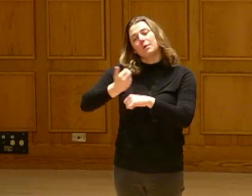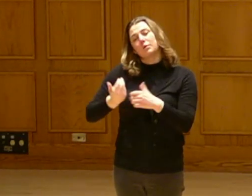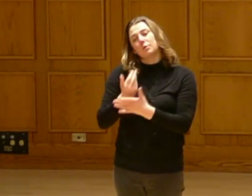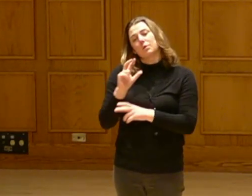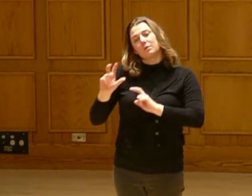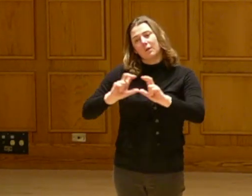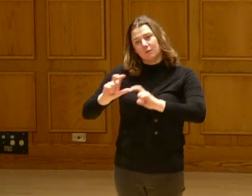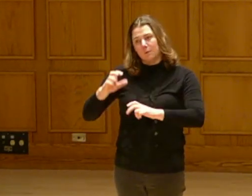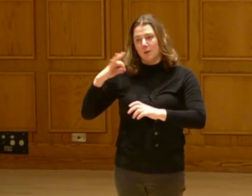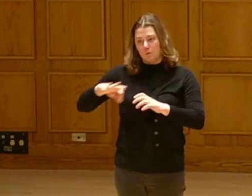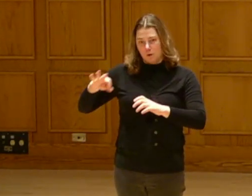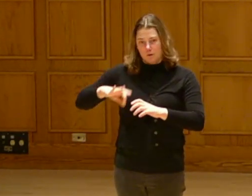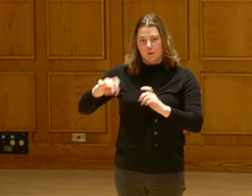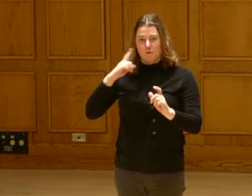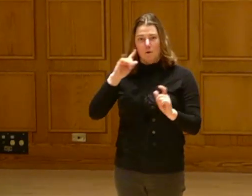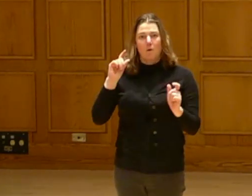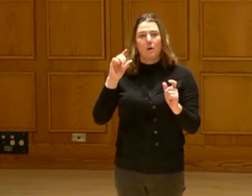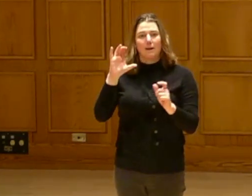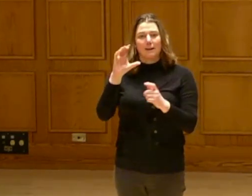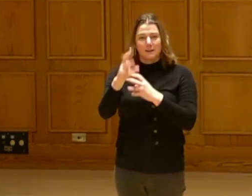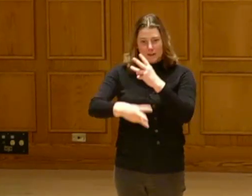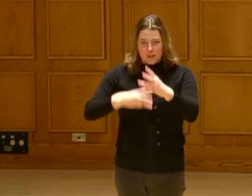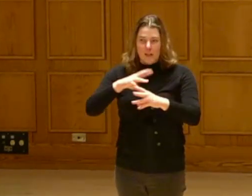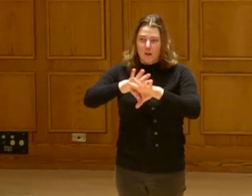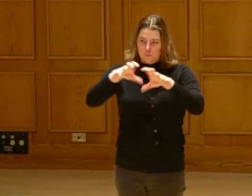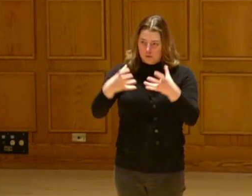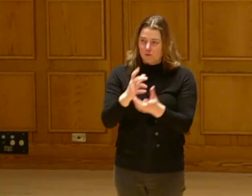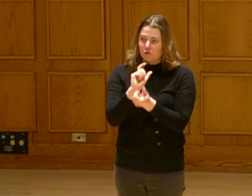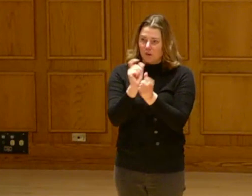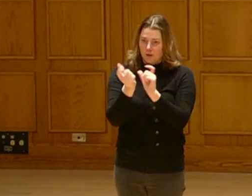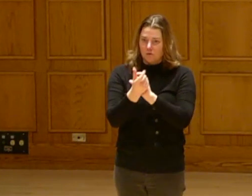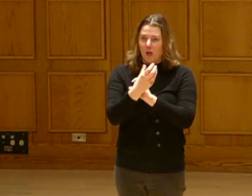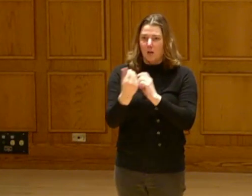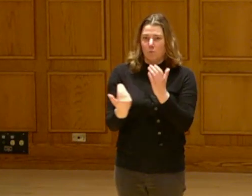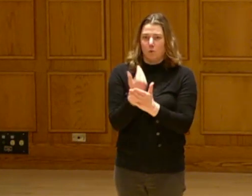established new investments and credits related to climate change, remediation, and renewable energy.